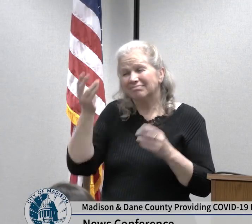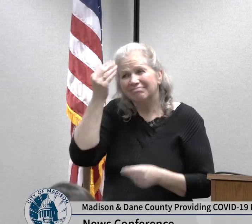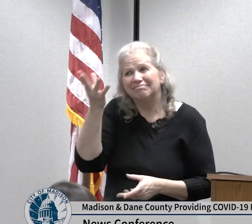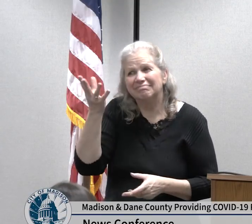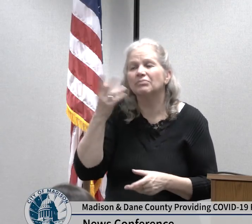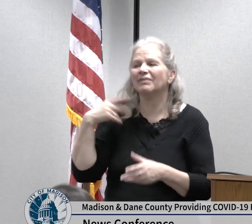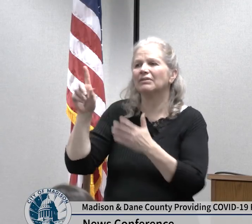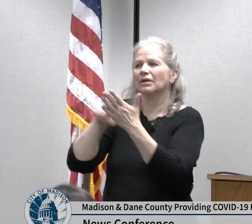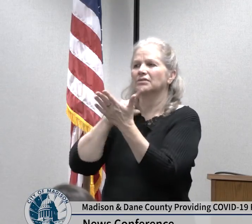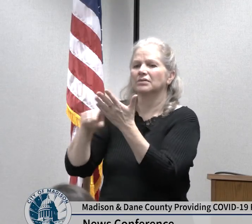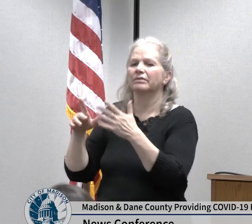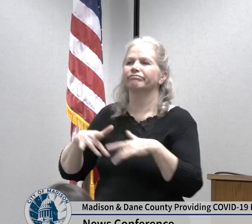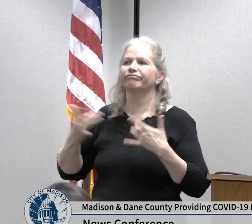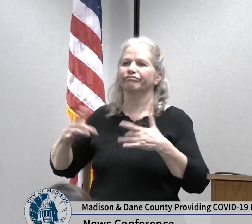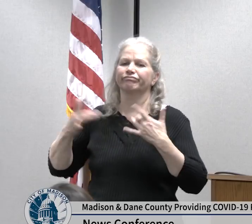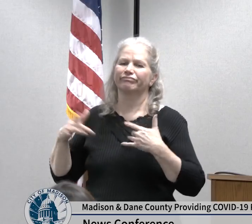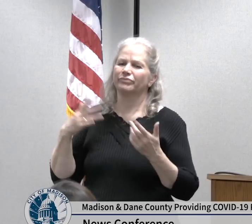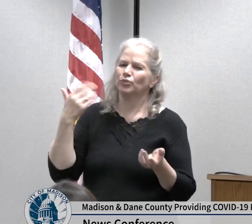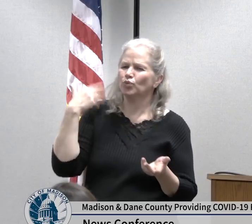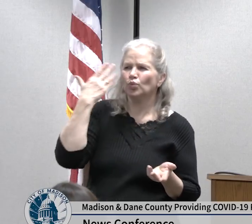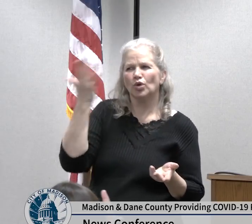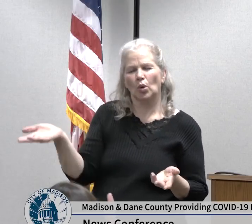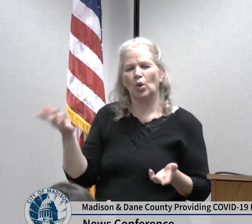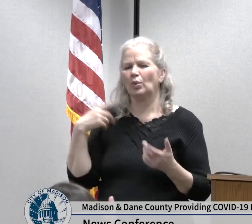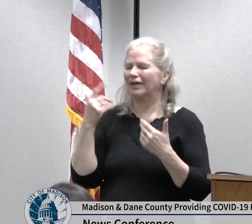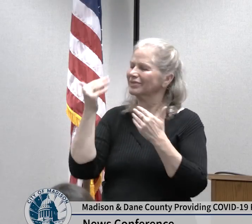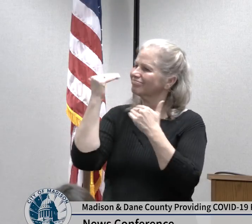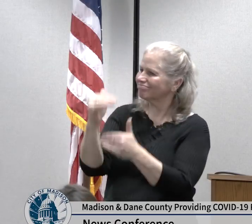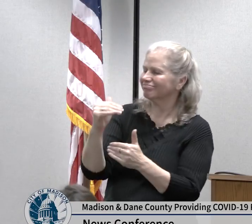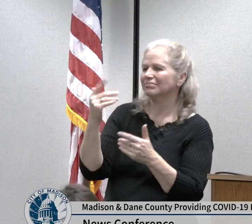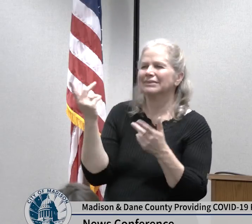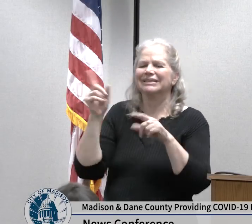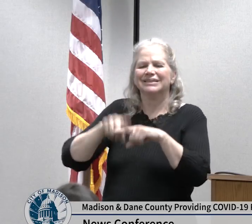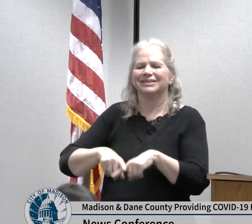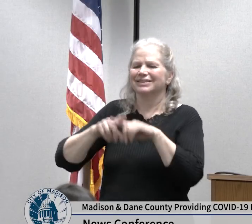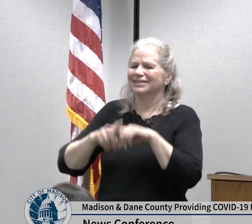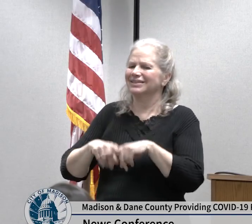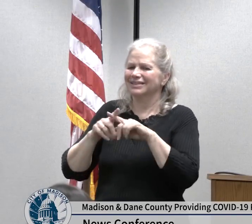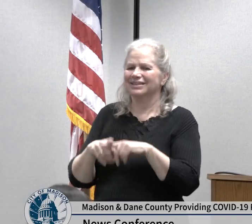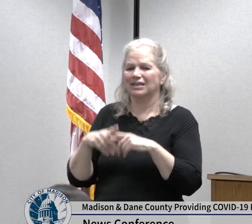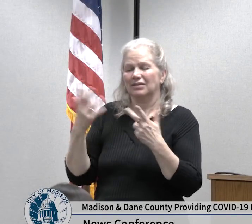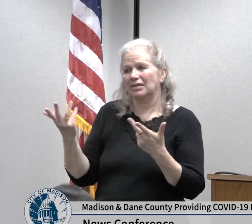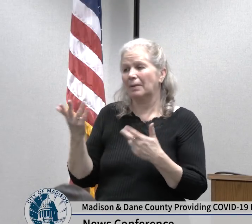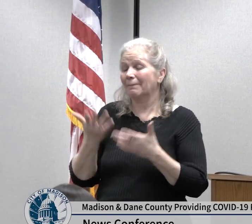spread of illness we are also asking workplaces to prepare and support their